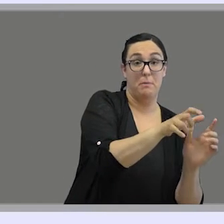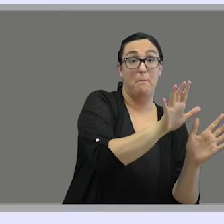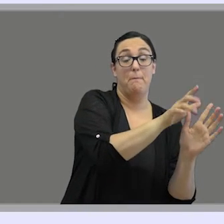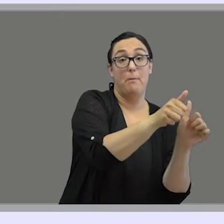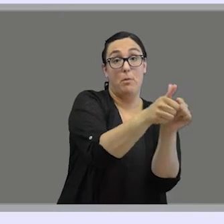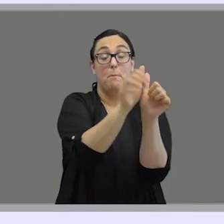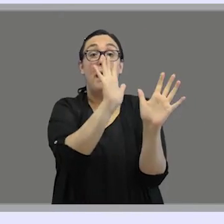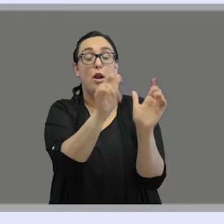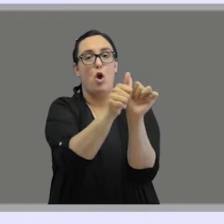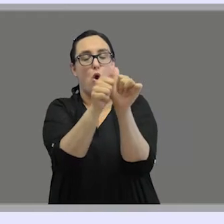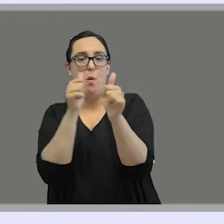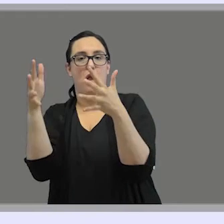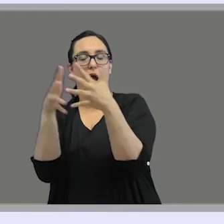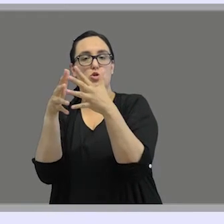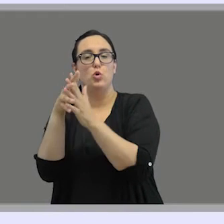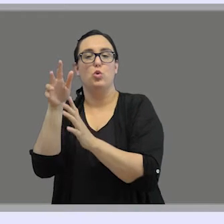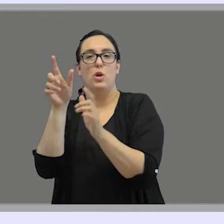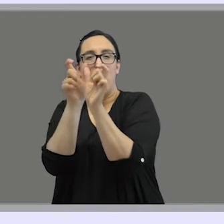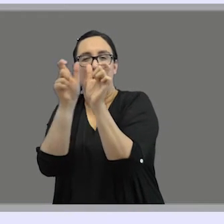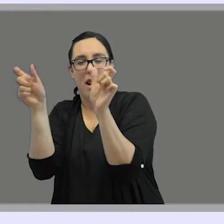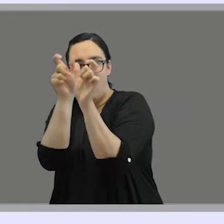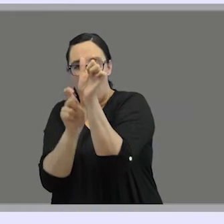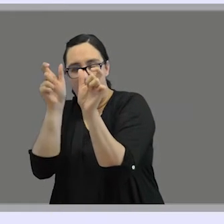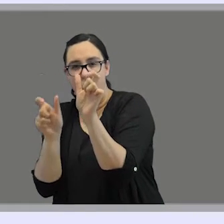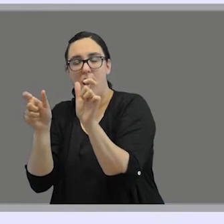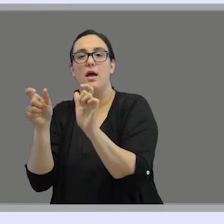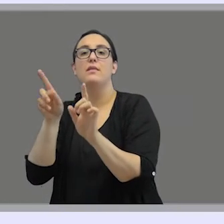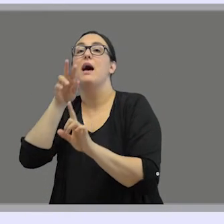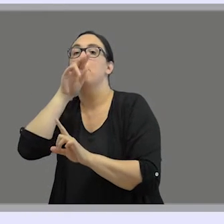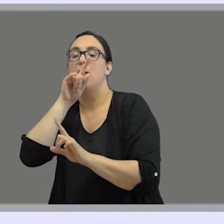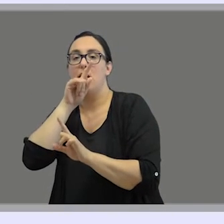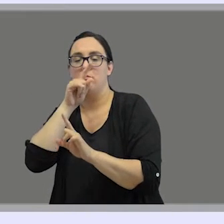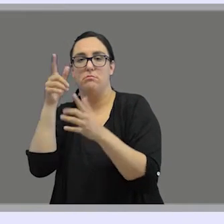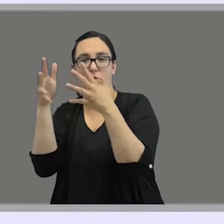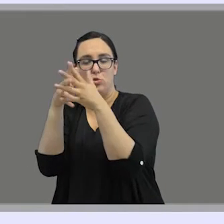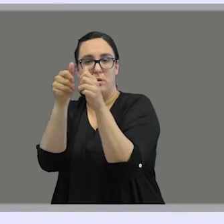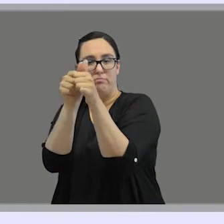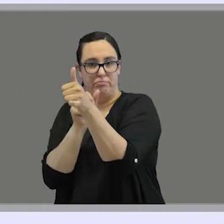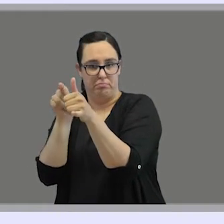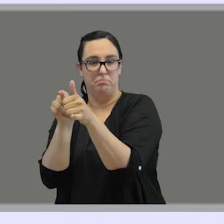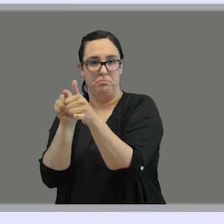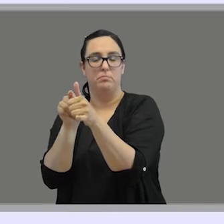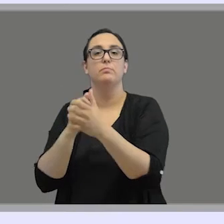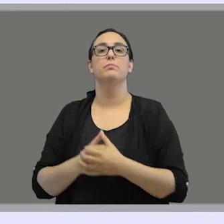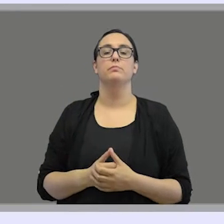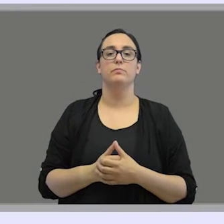following the structure and the word order and grammar of the spoken languages.